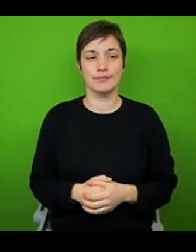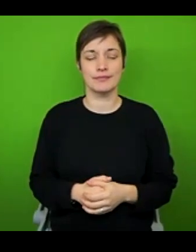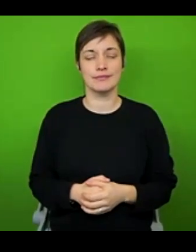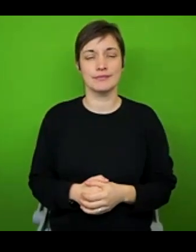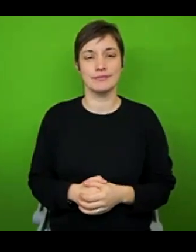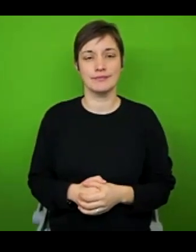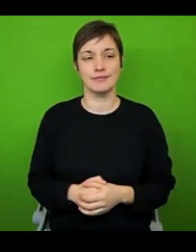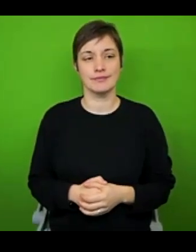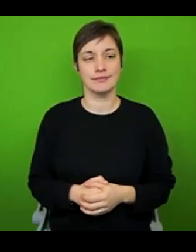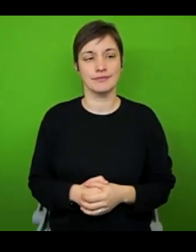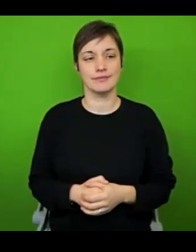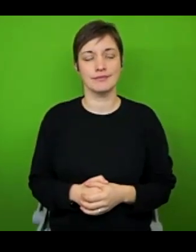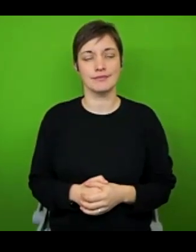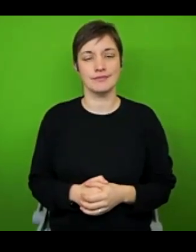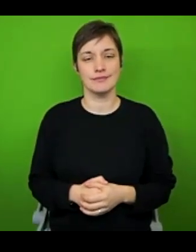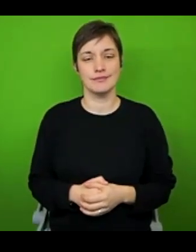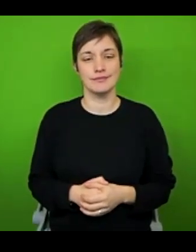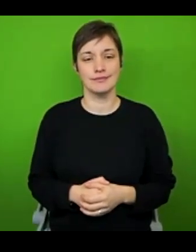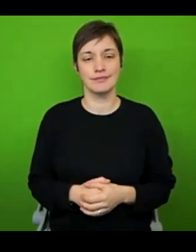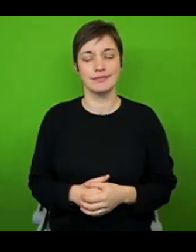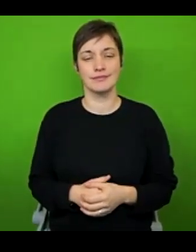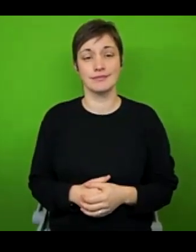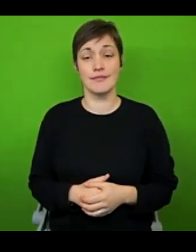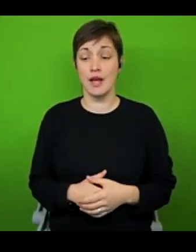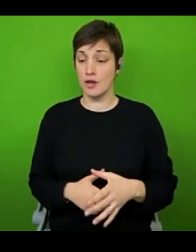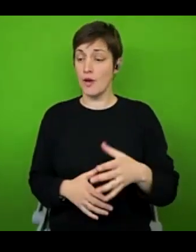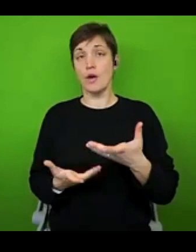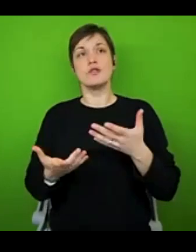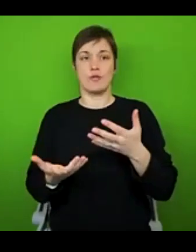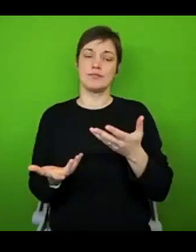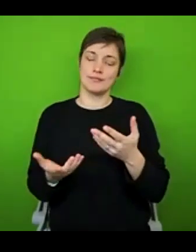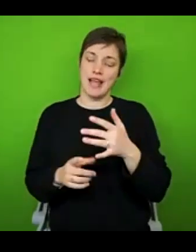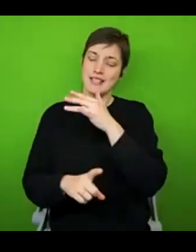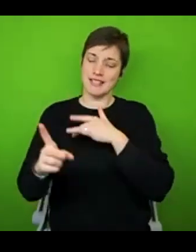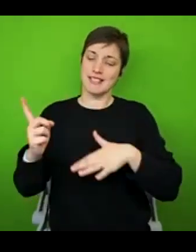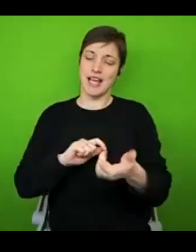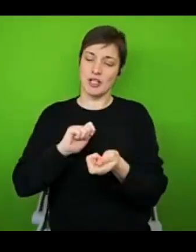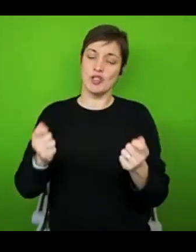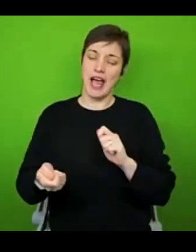So of course, we do need societal change. And we need increased awareness if we really want to change the